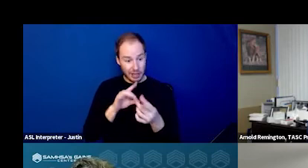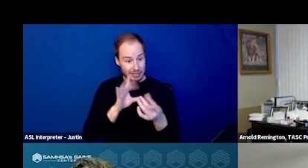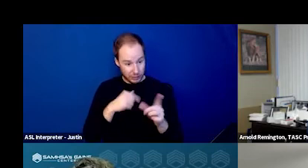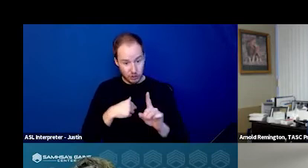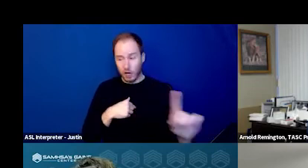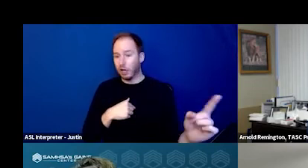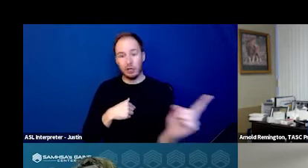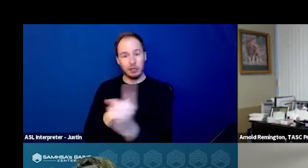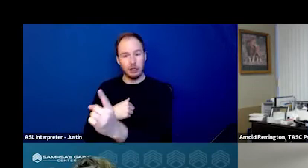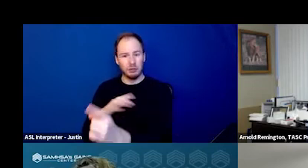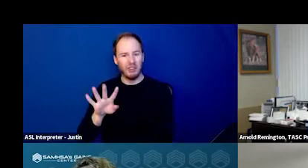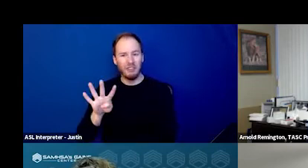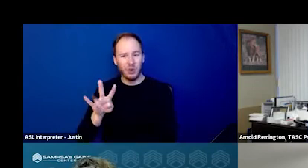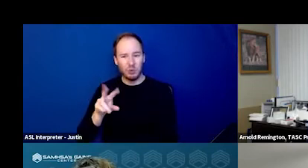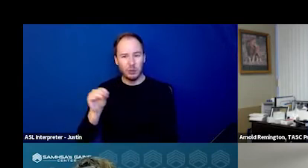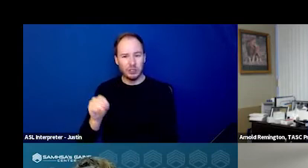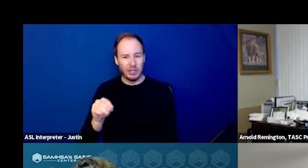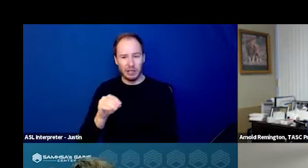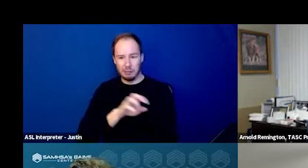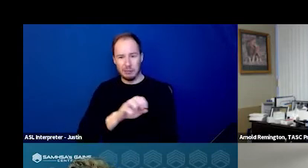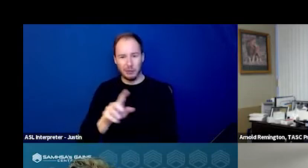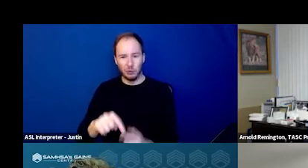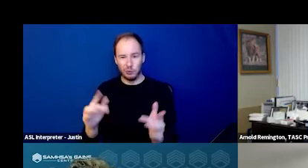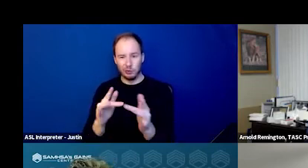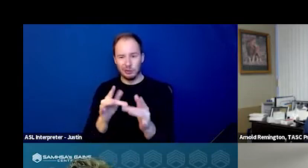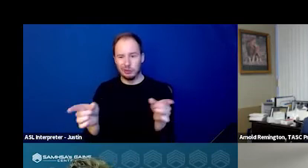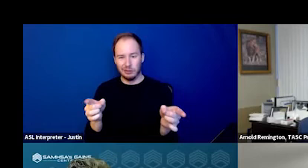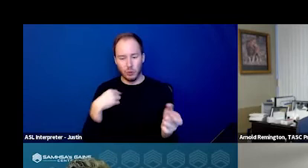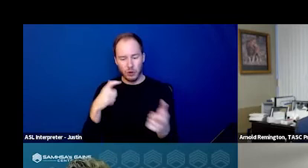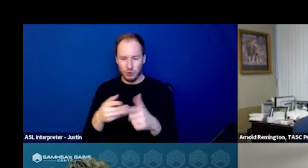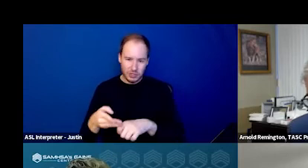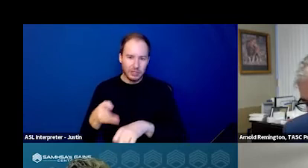And our goal is to increase that engagement at discharge.